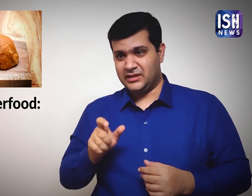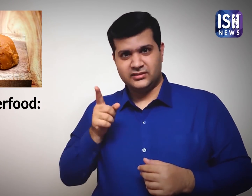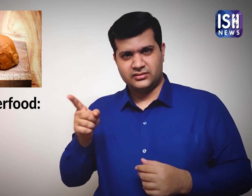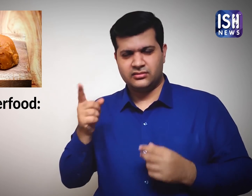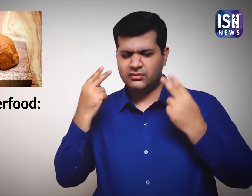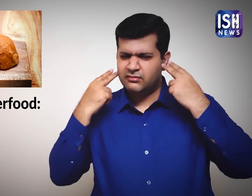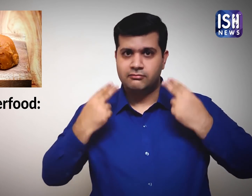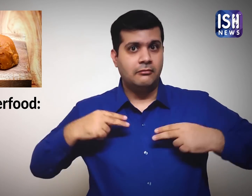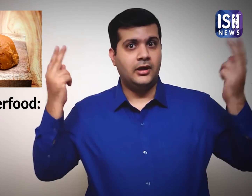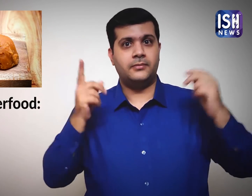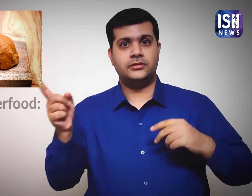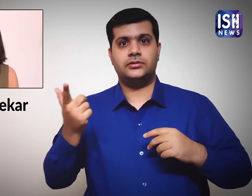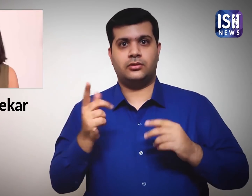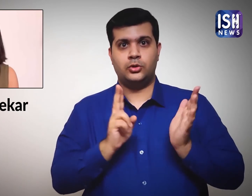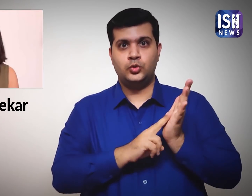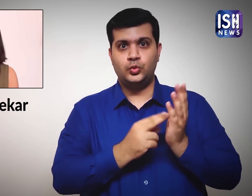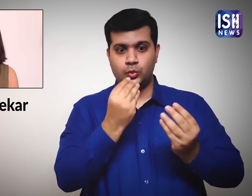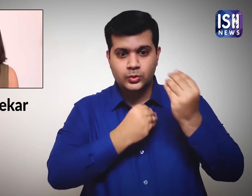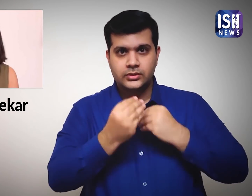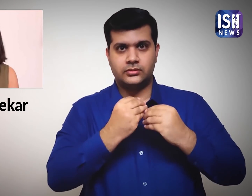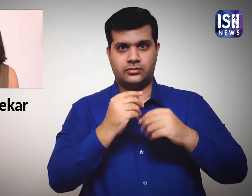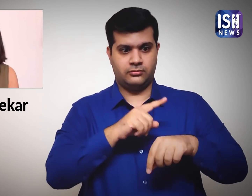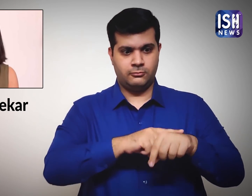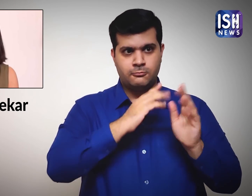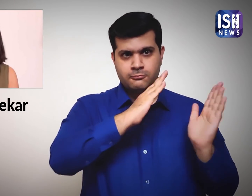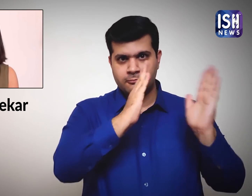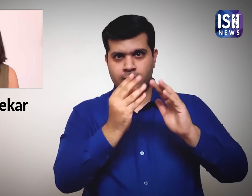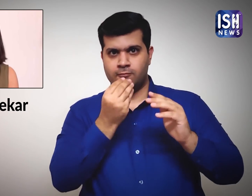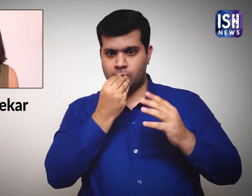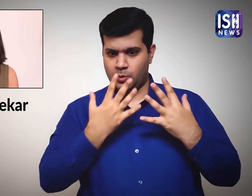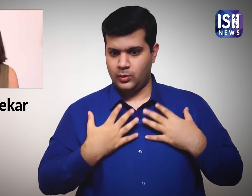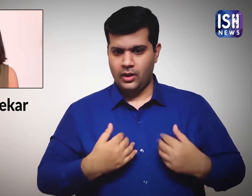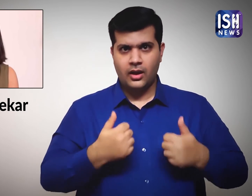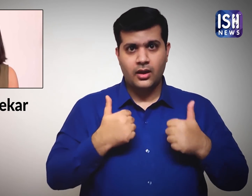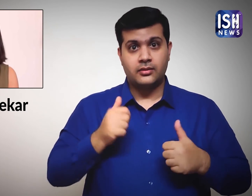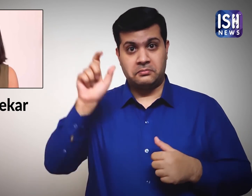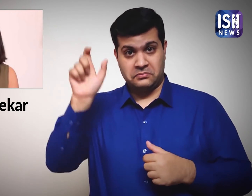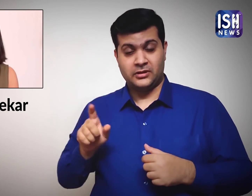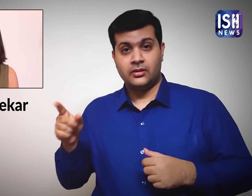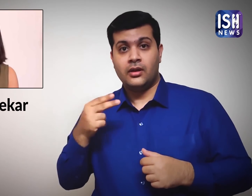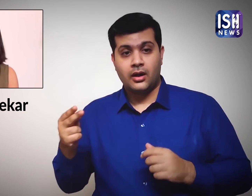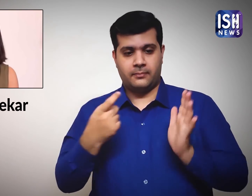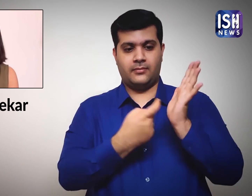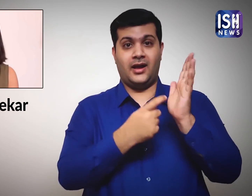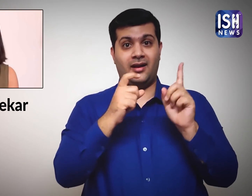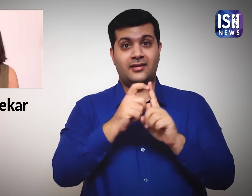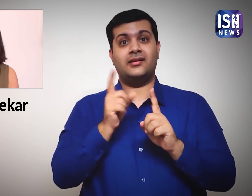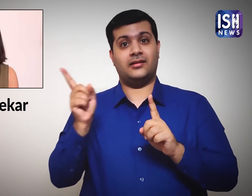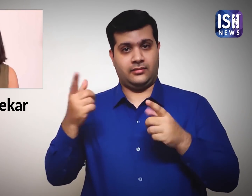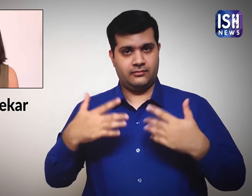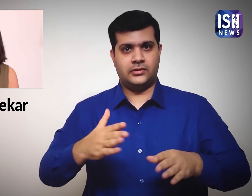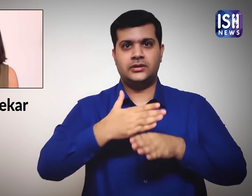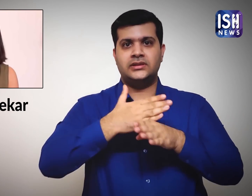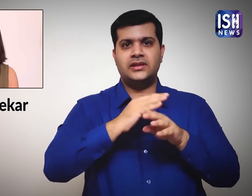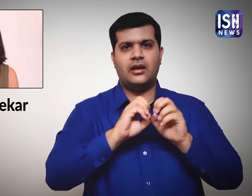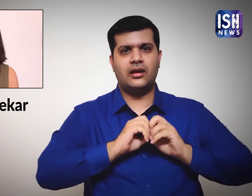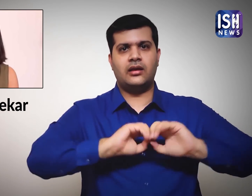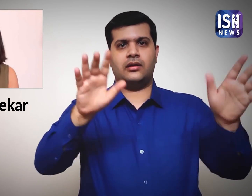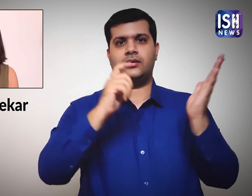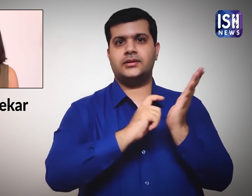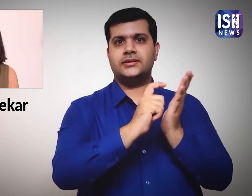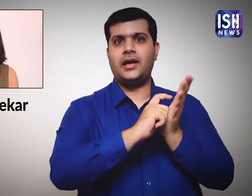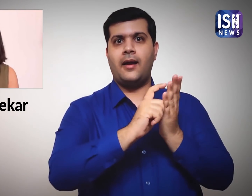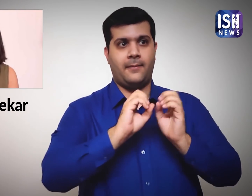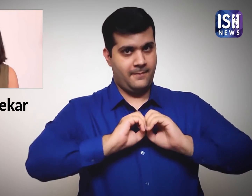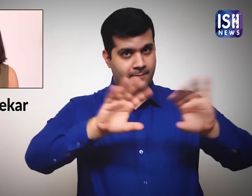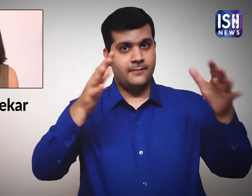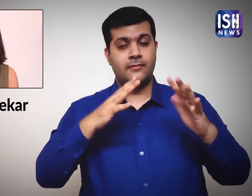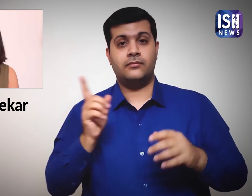Celebrity nutritionist Rujuta Diwekar shared an informative post on Instagram.